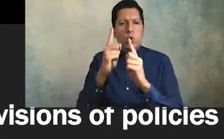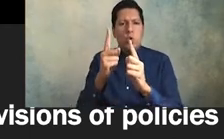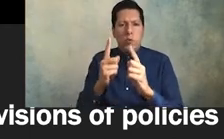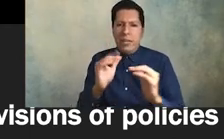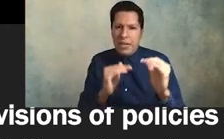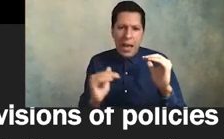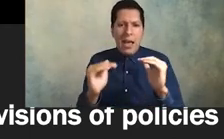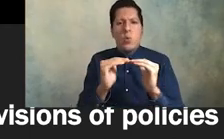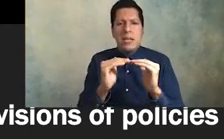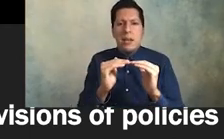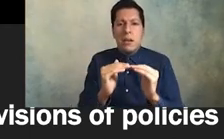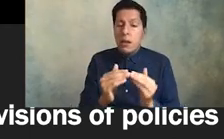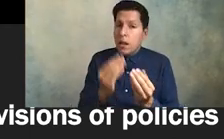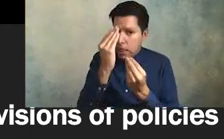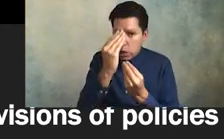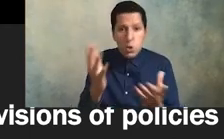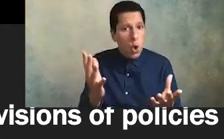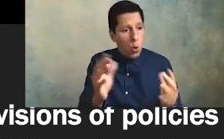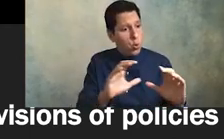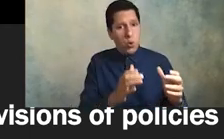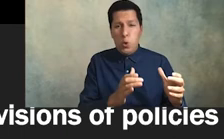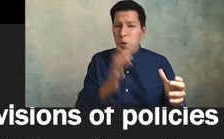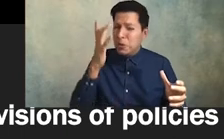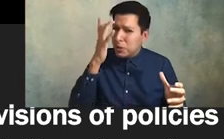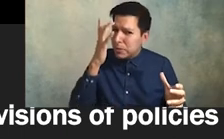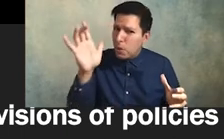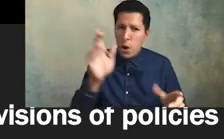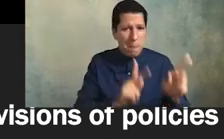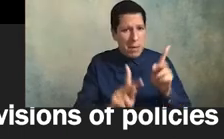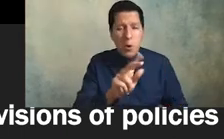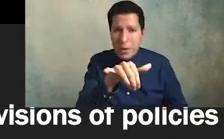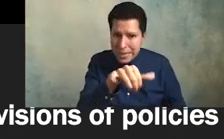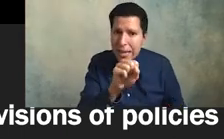now these are really smart people they're very smart but magically they're not going